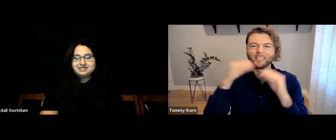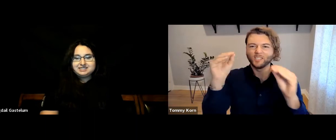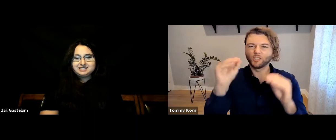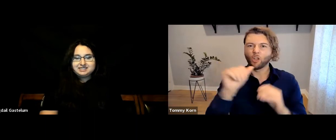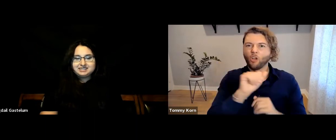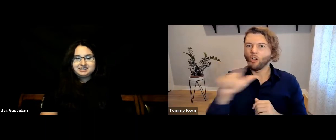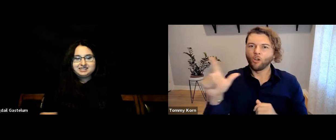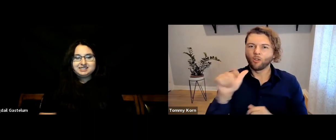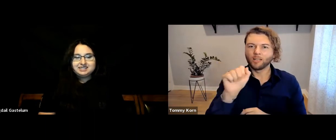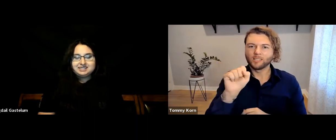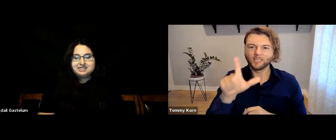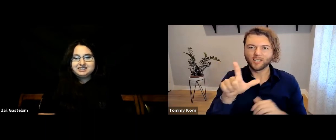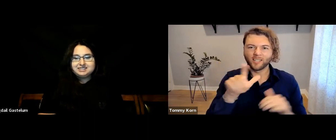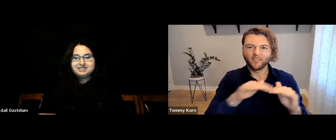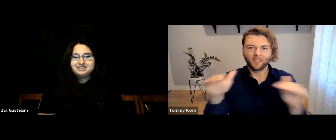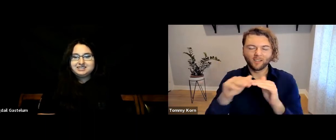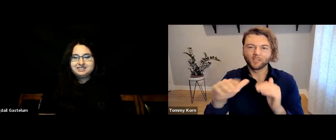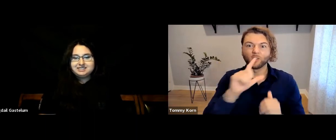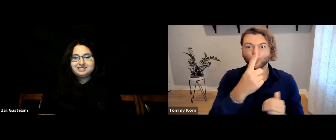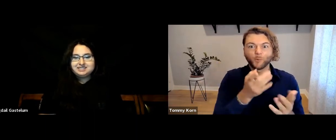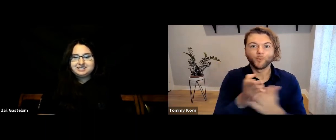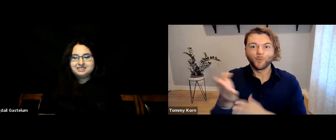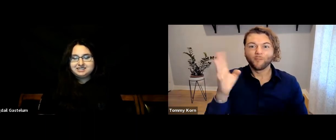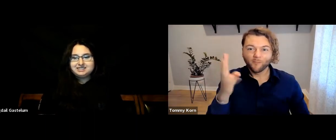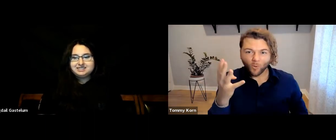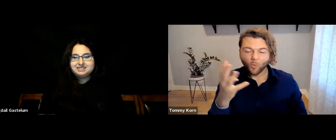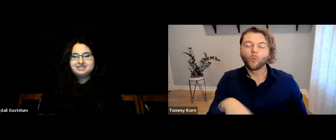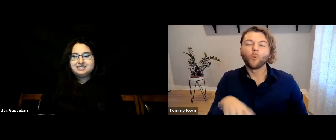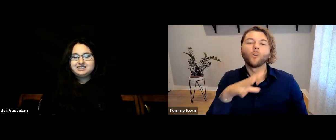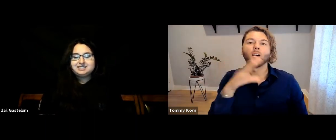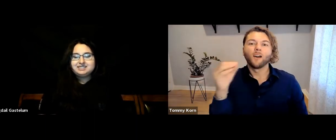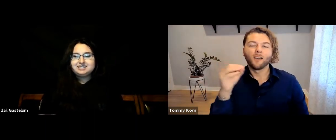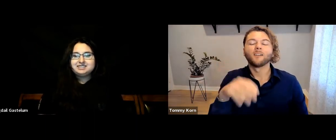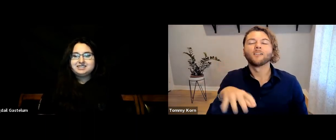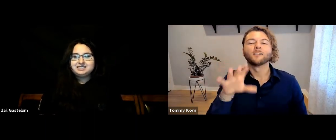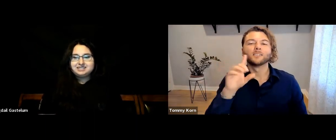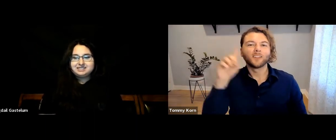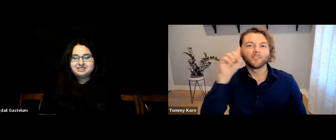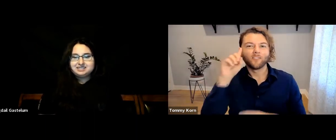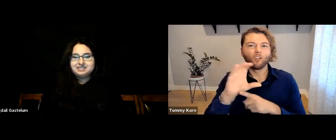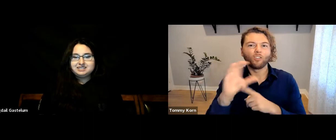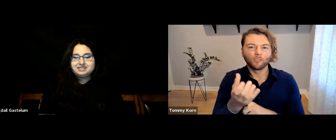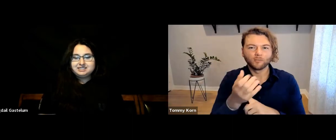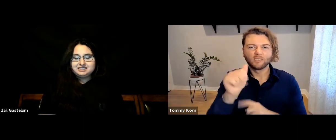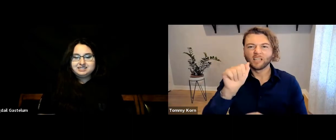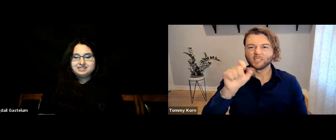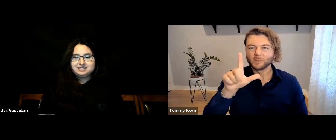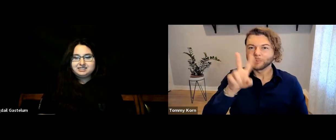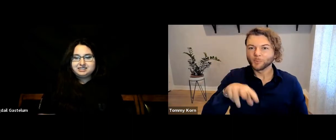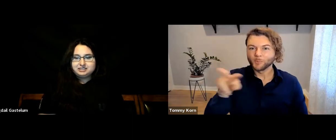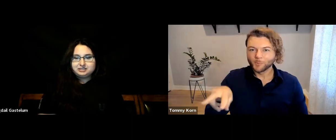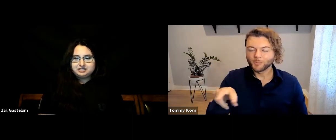I’ve been teaching all our ASL levels: ASL 1 through 4 and Deaf Culture (ASL 22).